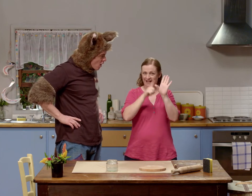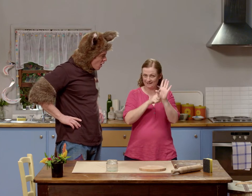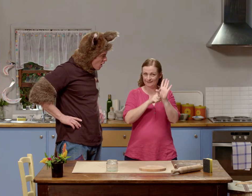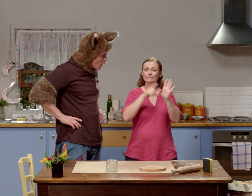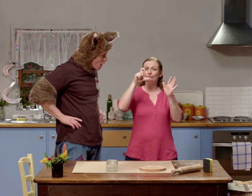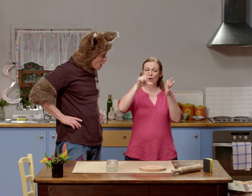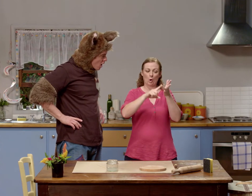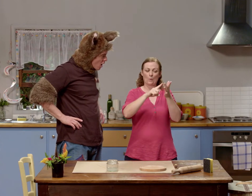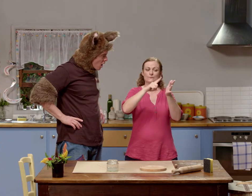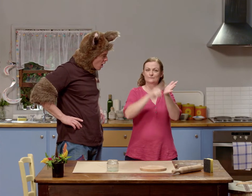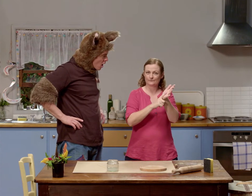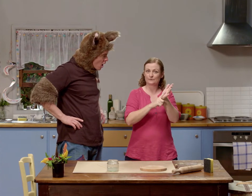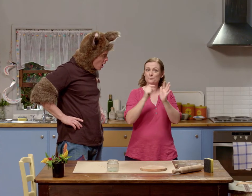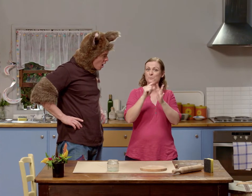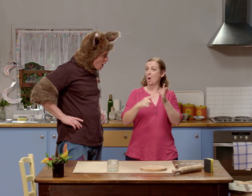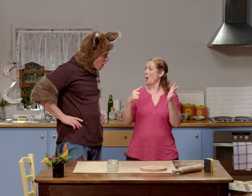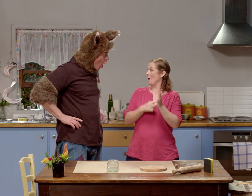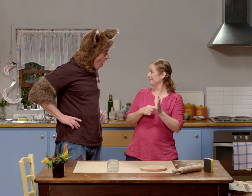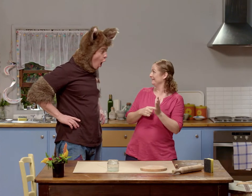Now we're going to make our own clay coil pot.